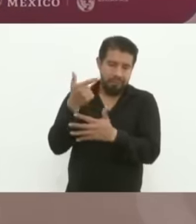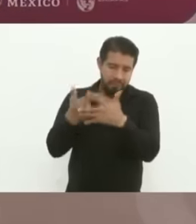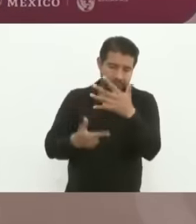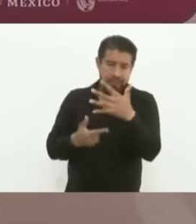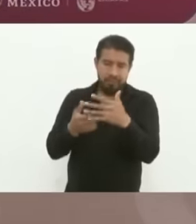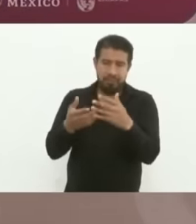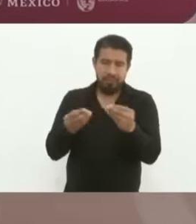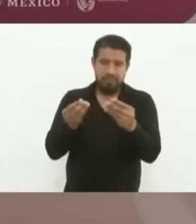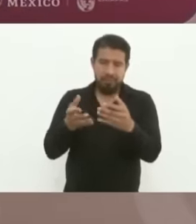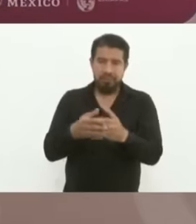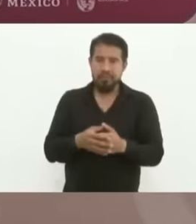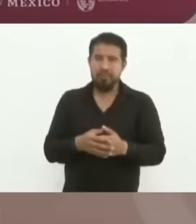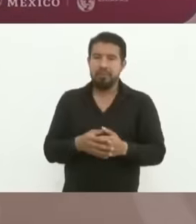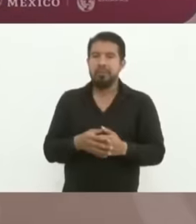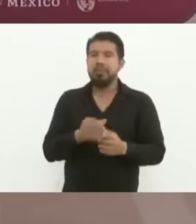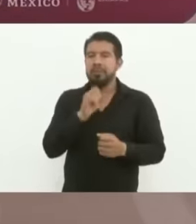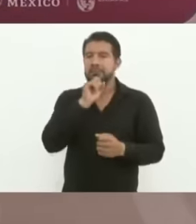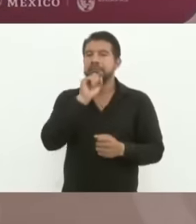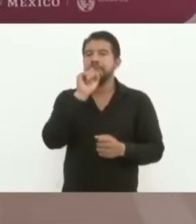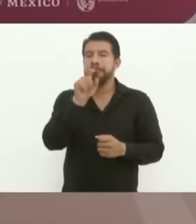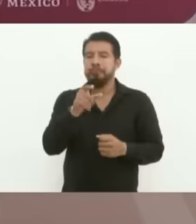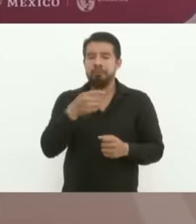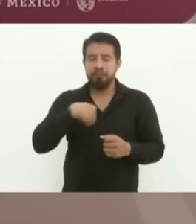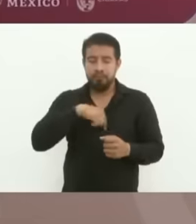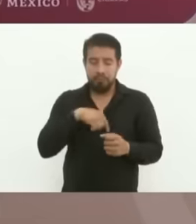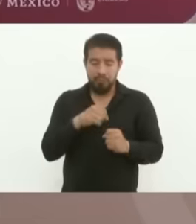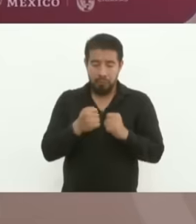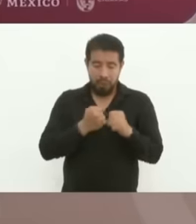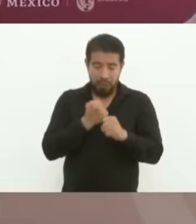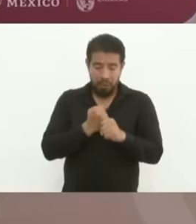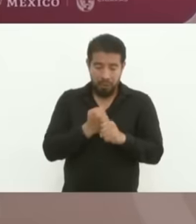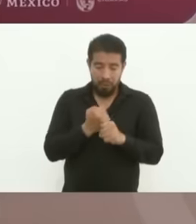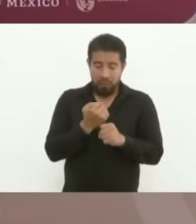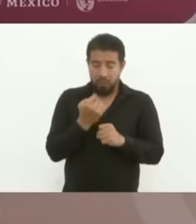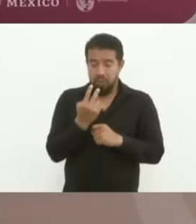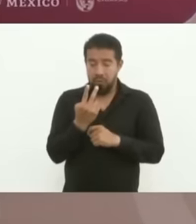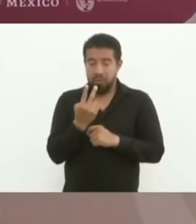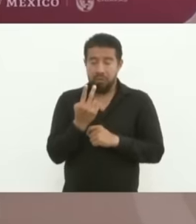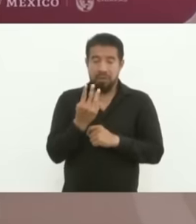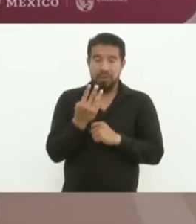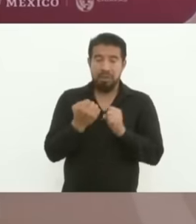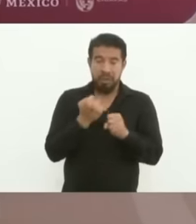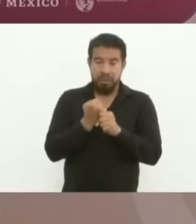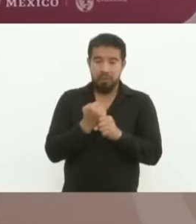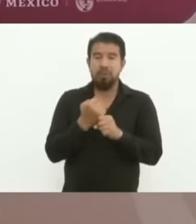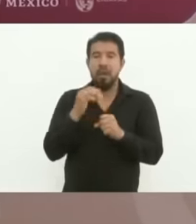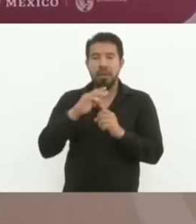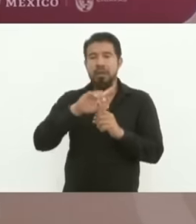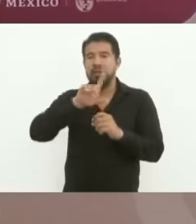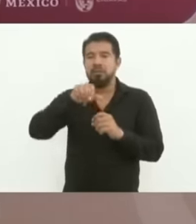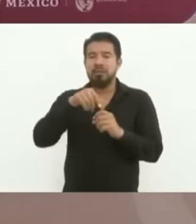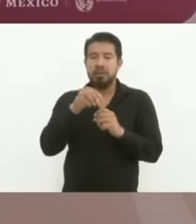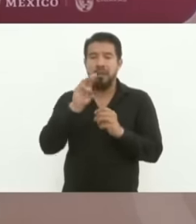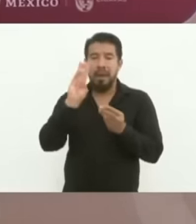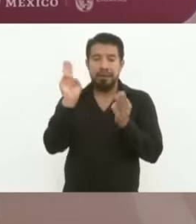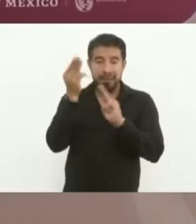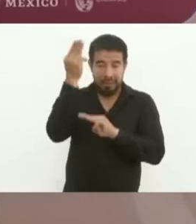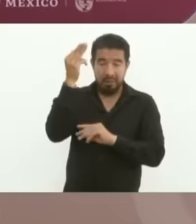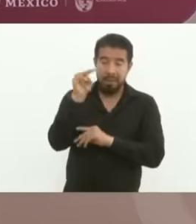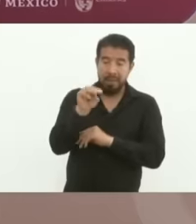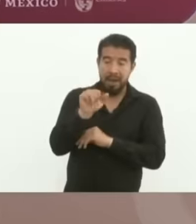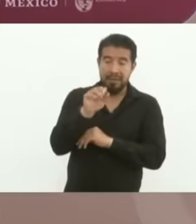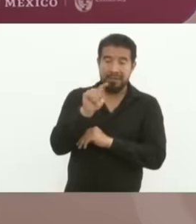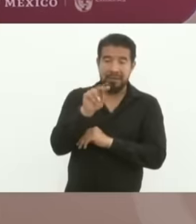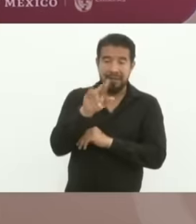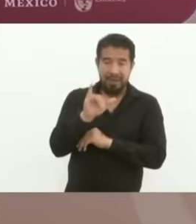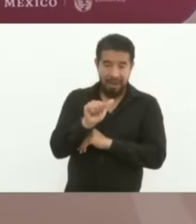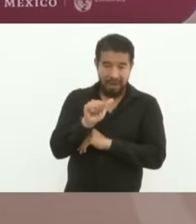study two more years. and it's already a master's degree like that and then you study two more 3 years and